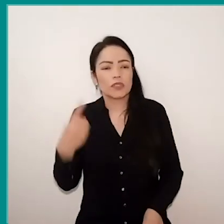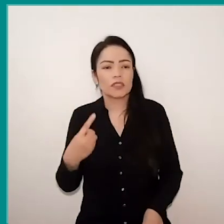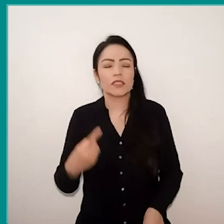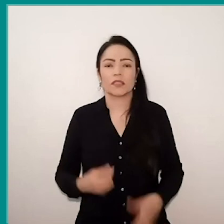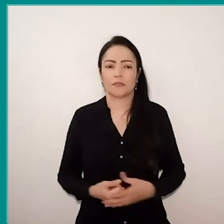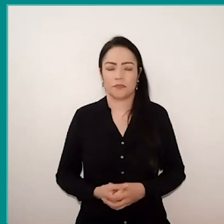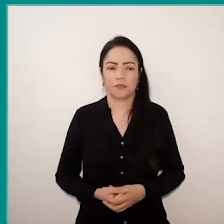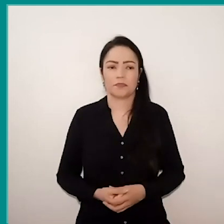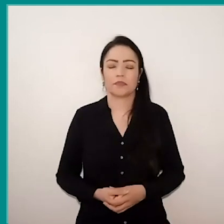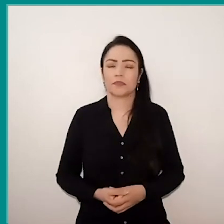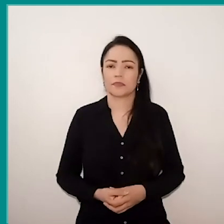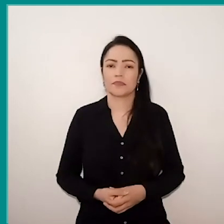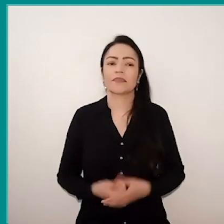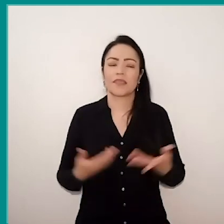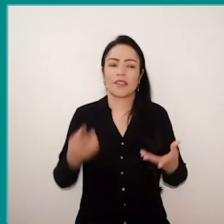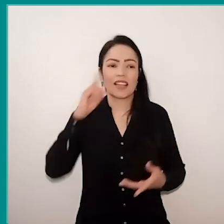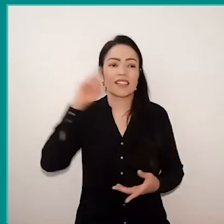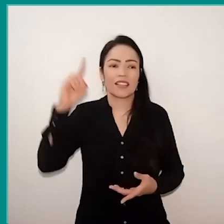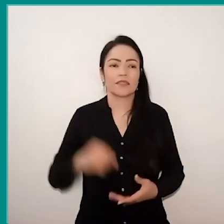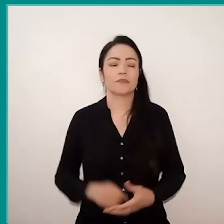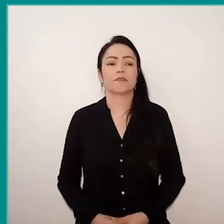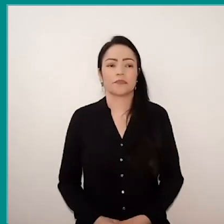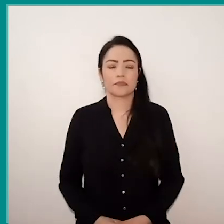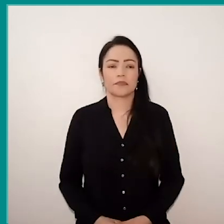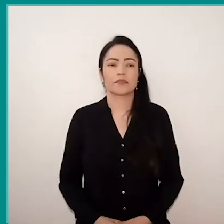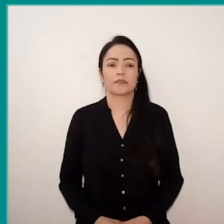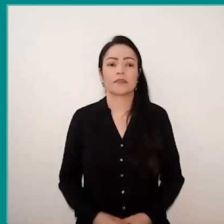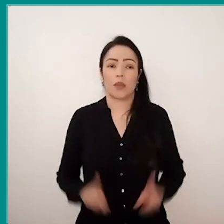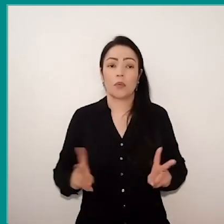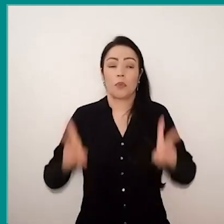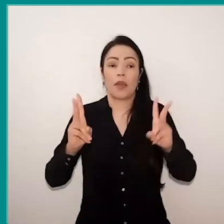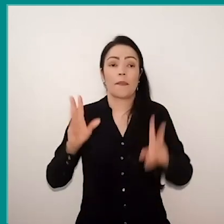so, started from that idea. And then again thinking about Glaucio's speech,